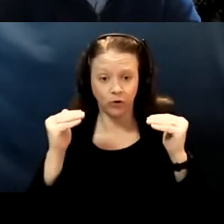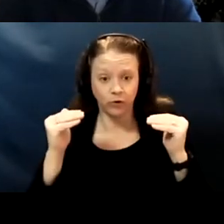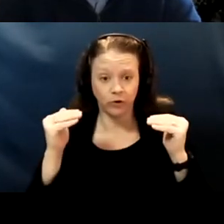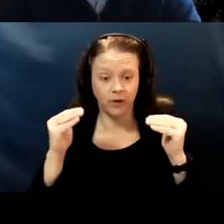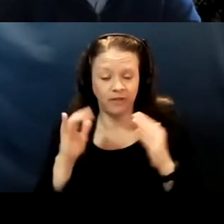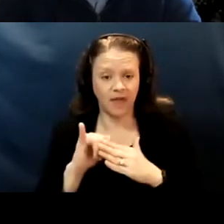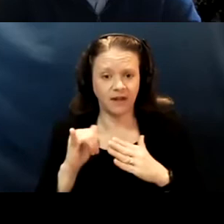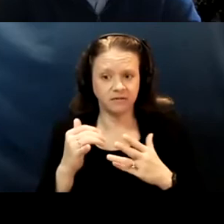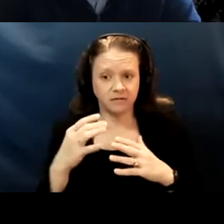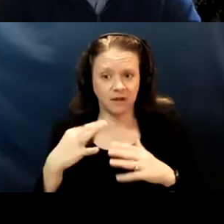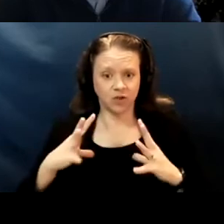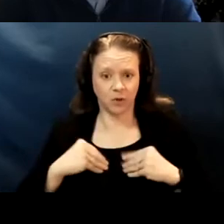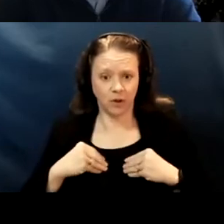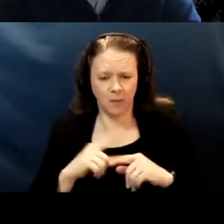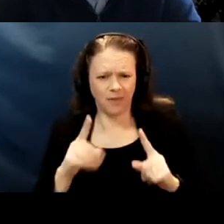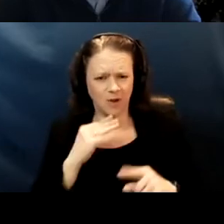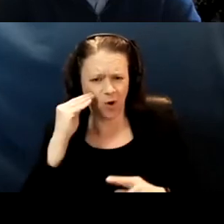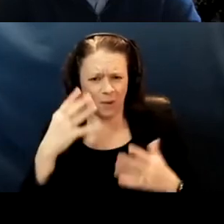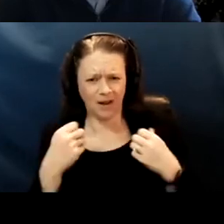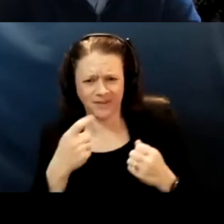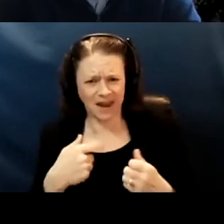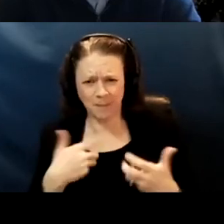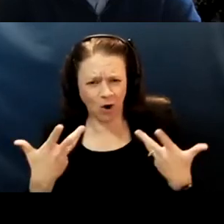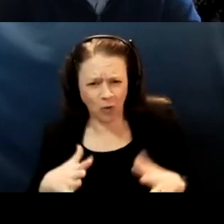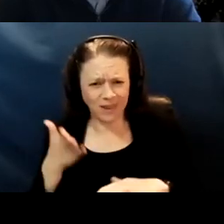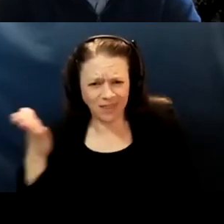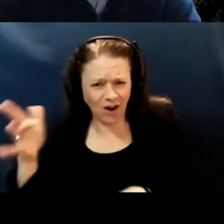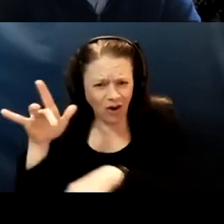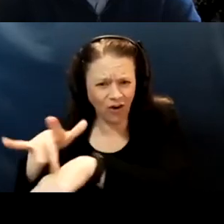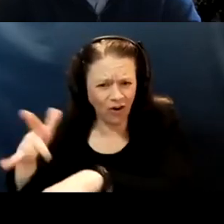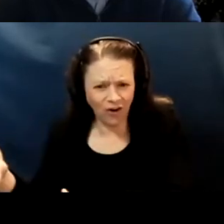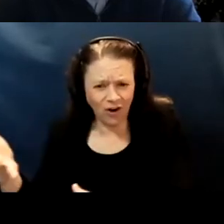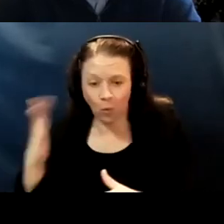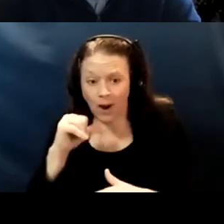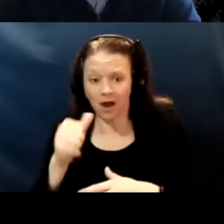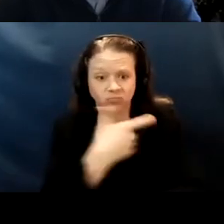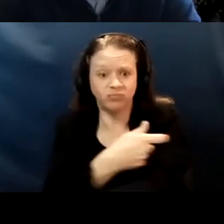'When I'm already there, I wanna do everyone else." Right? And state policy is not letting me do that.